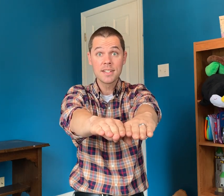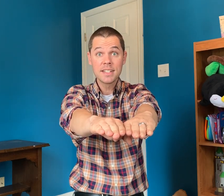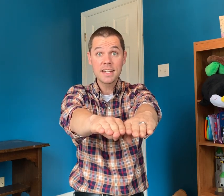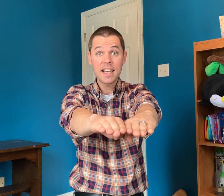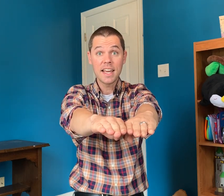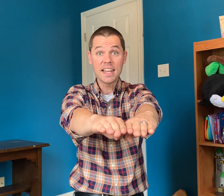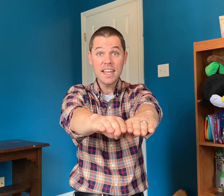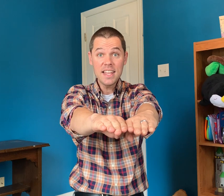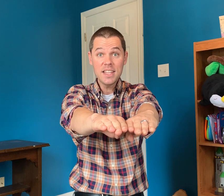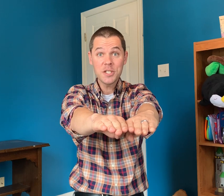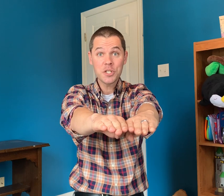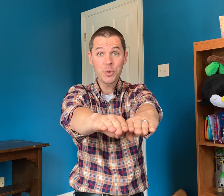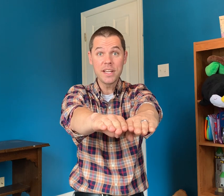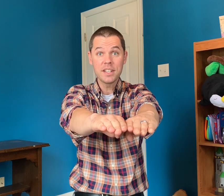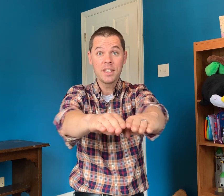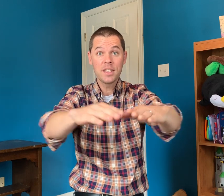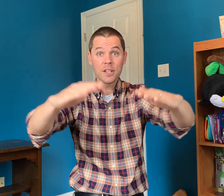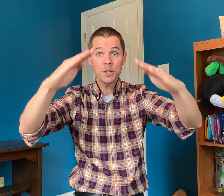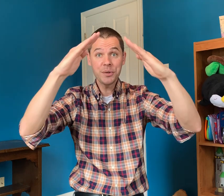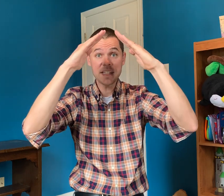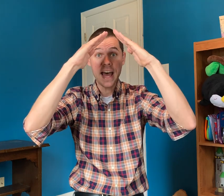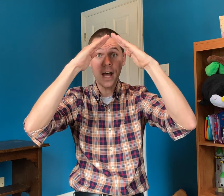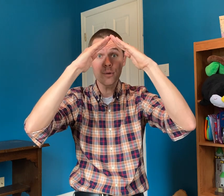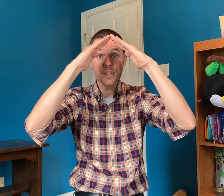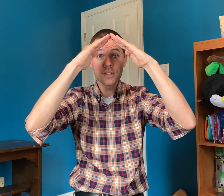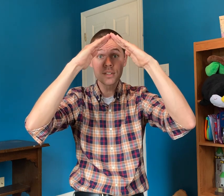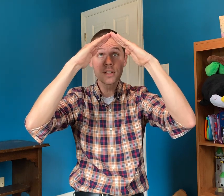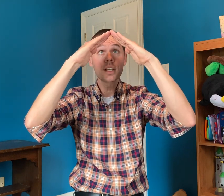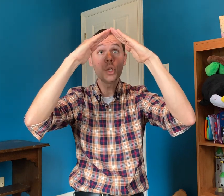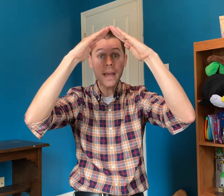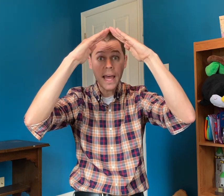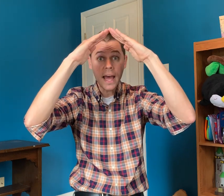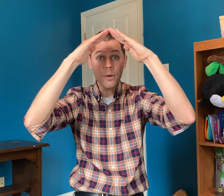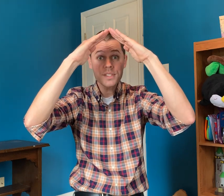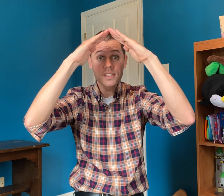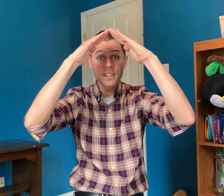And in this street there is a house! Can you make a house?